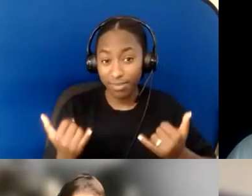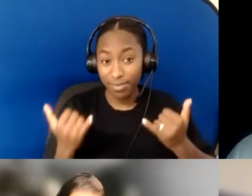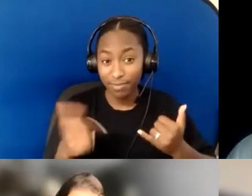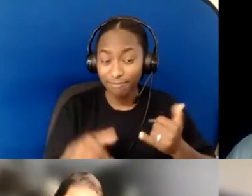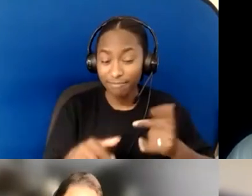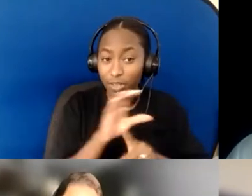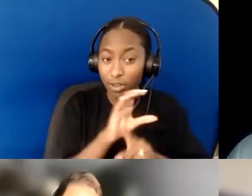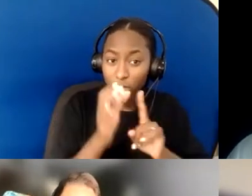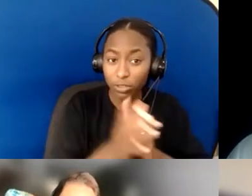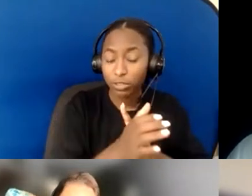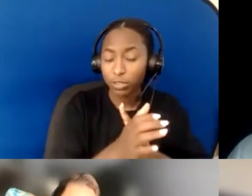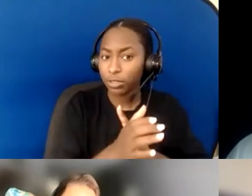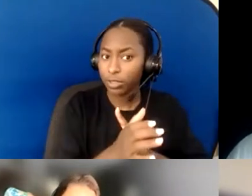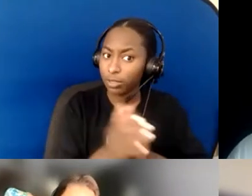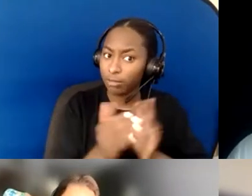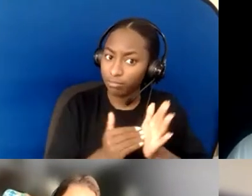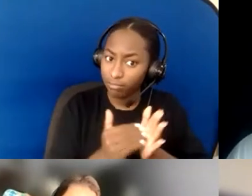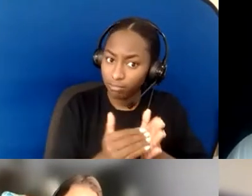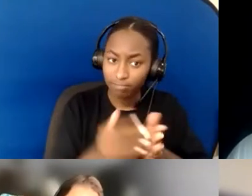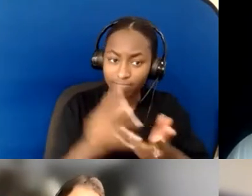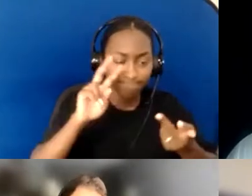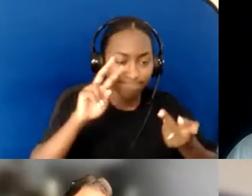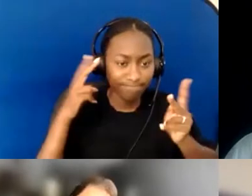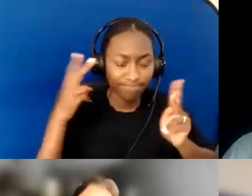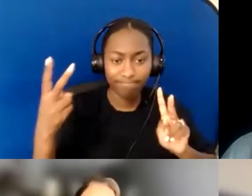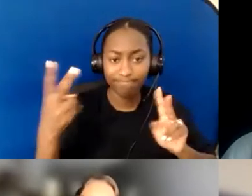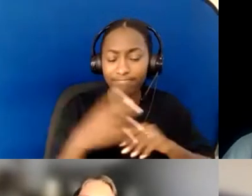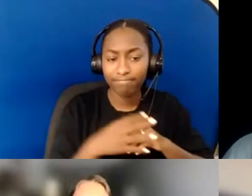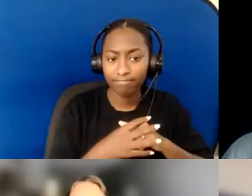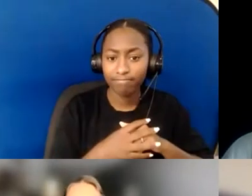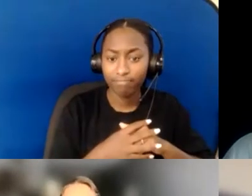Melinda just pointed out that those are everywhere; those are in the first world as well—